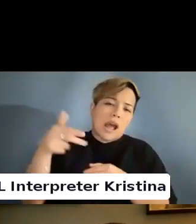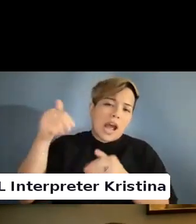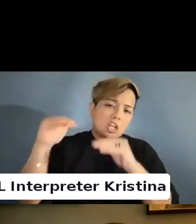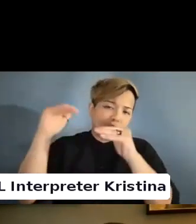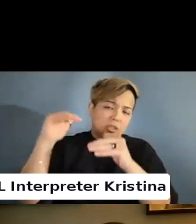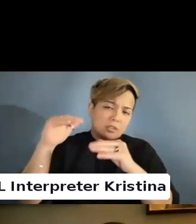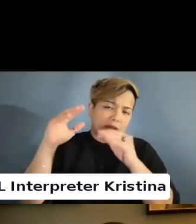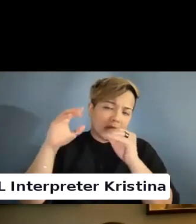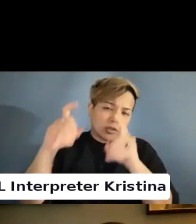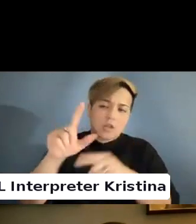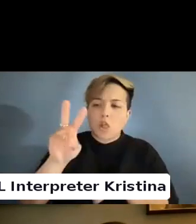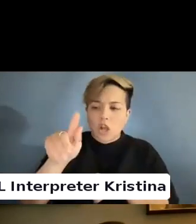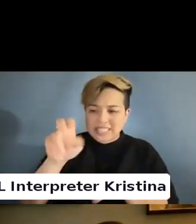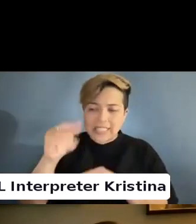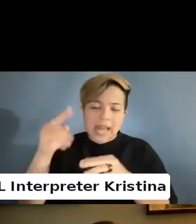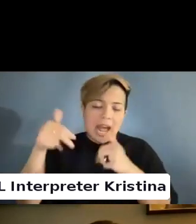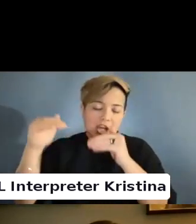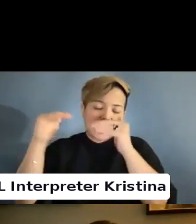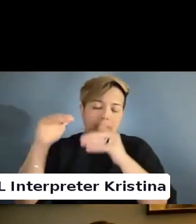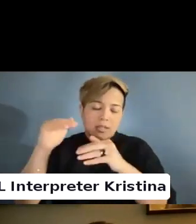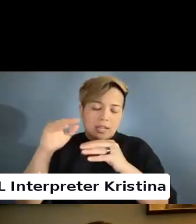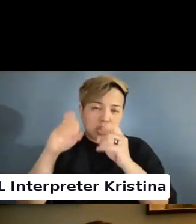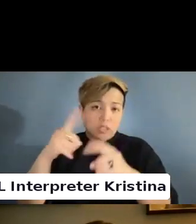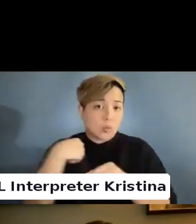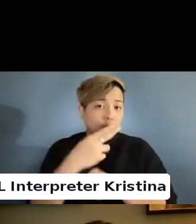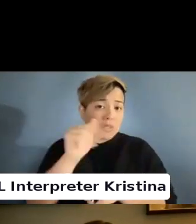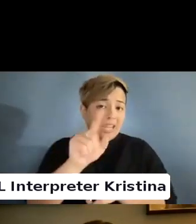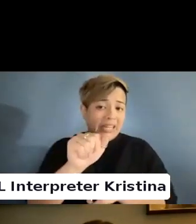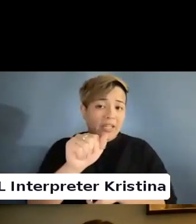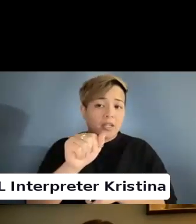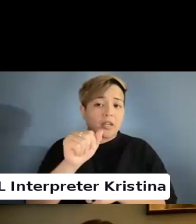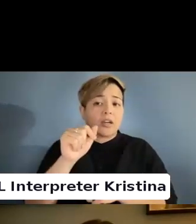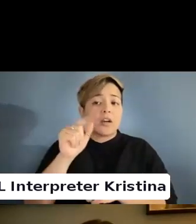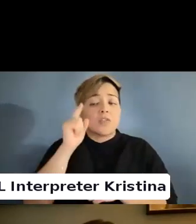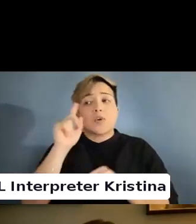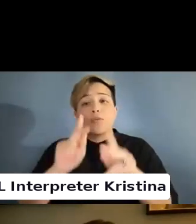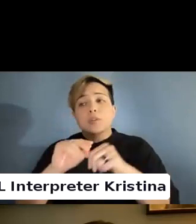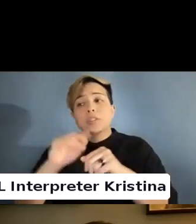And we use the ADA in order for folks in higher education to get accommodations.